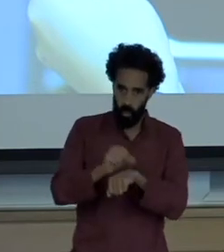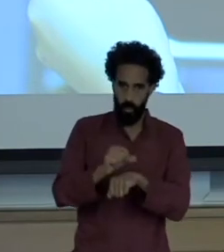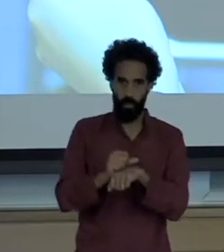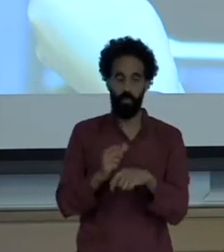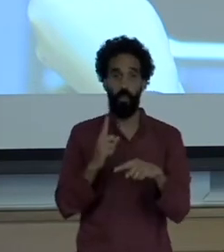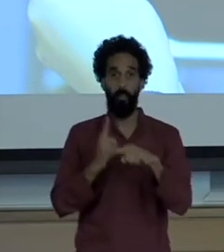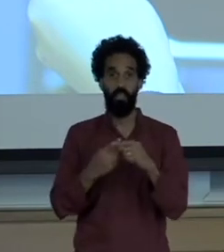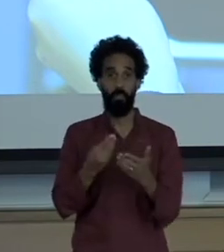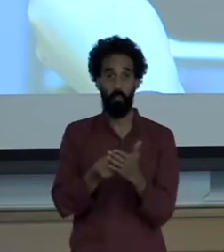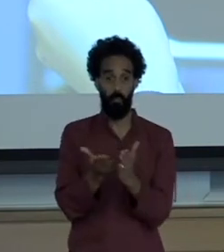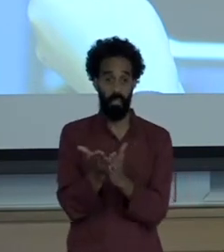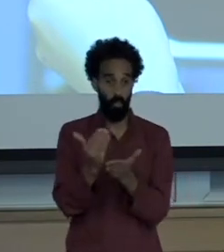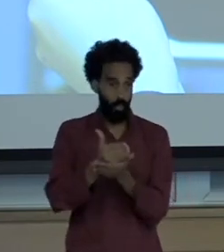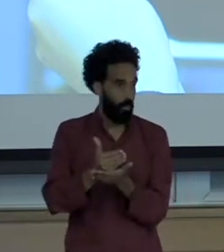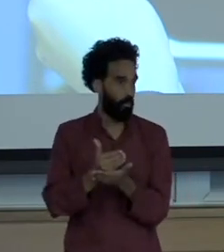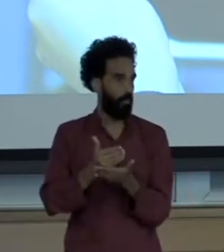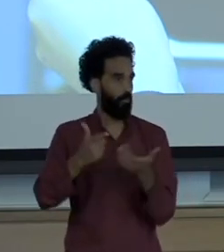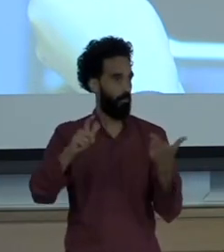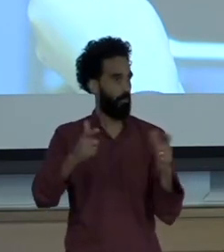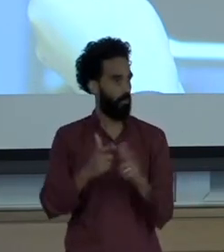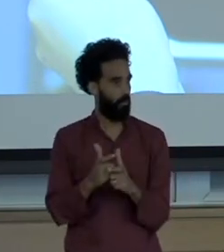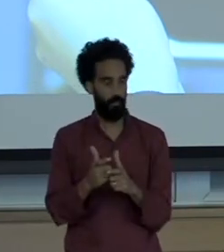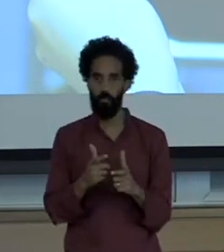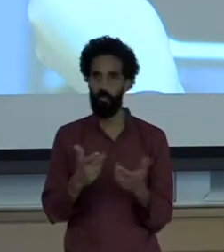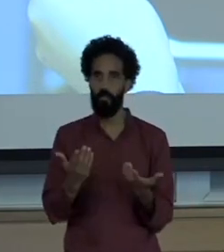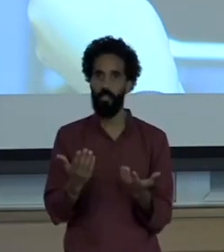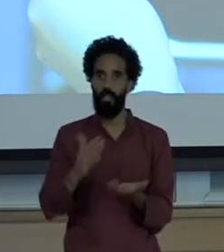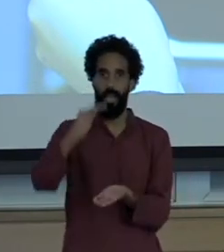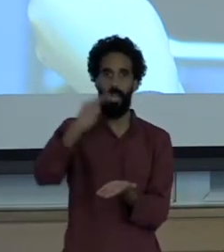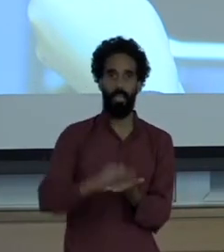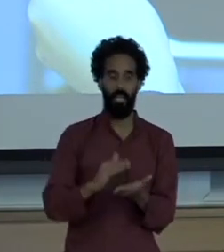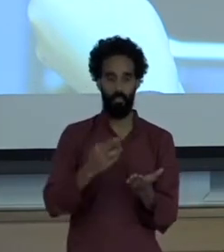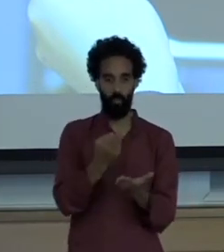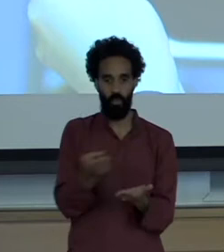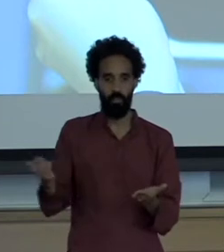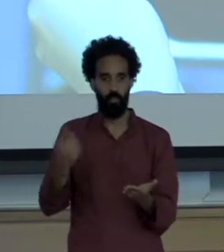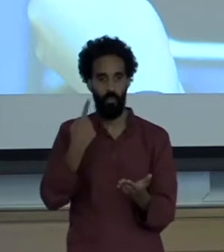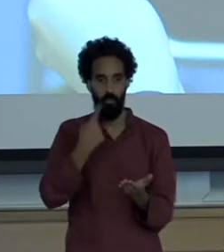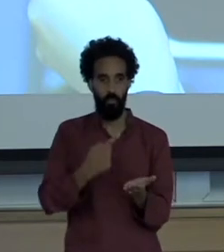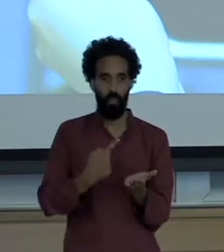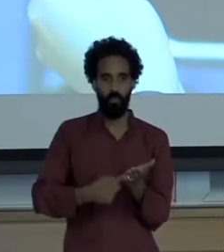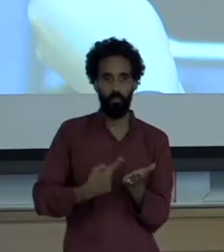Correspondence to cover issues on the ground or in the field far from that newsroom